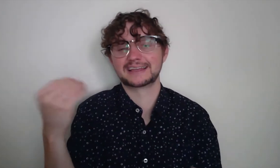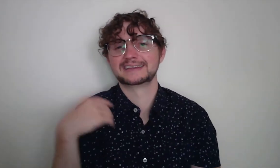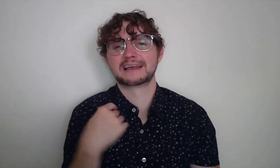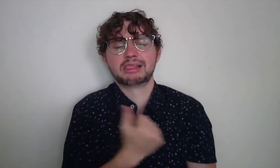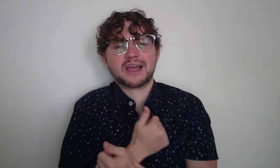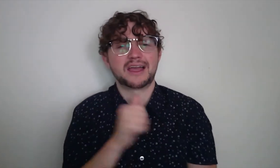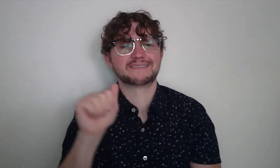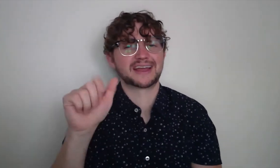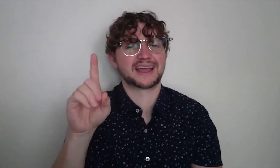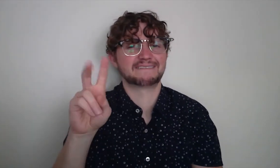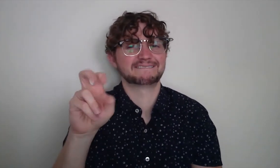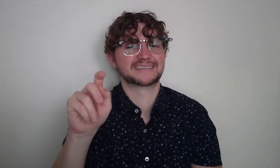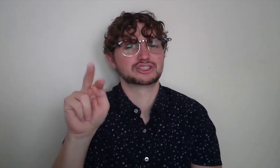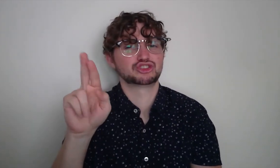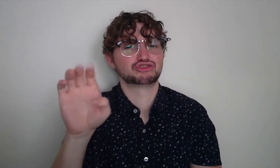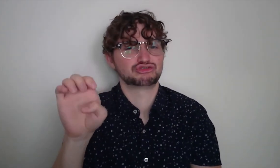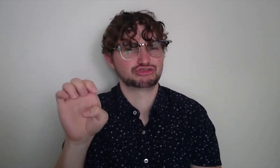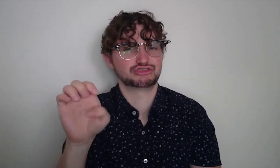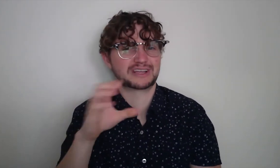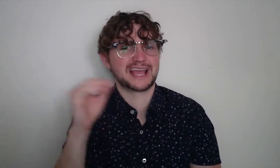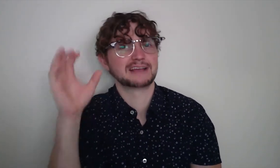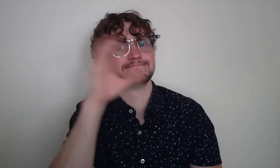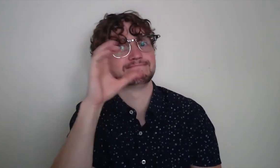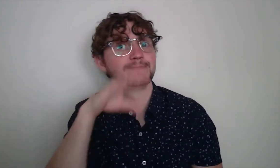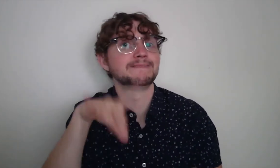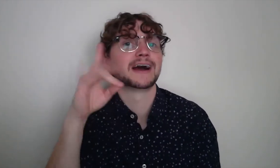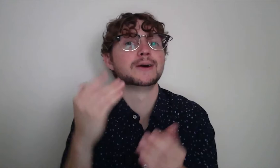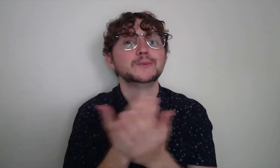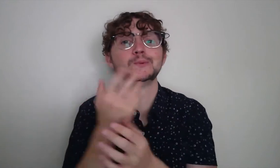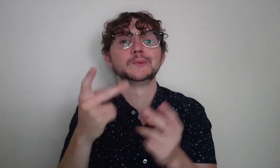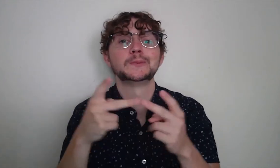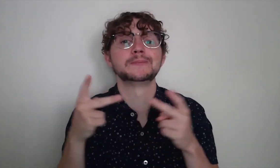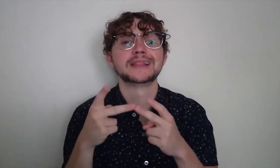Landscape photography had given me a reason to remain outside.